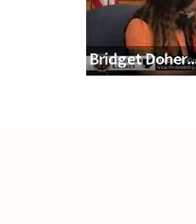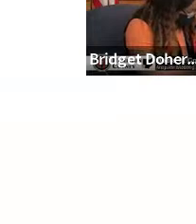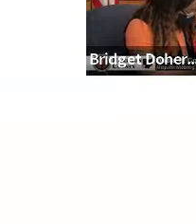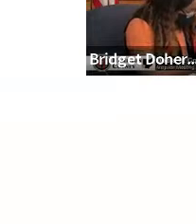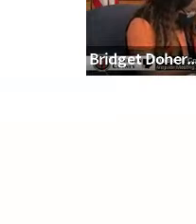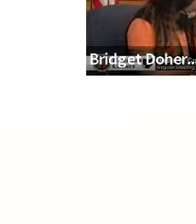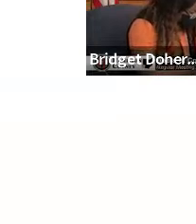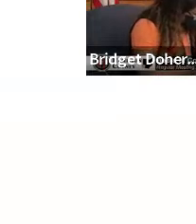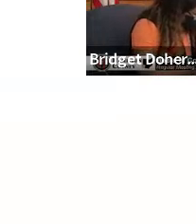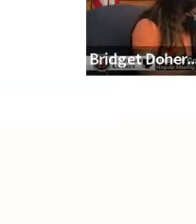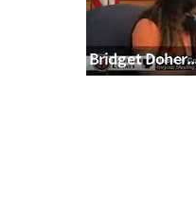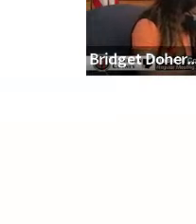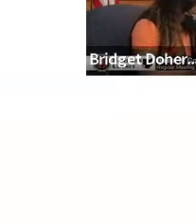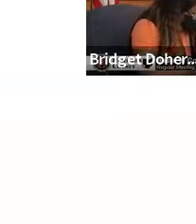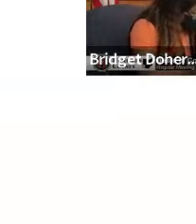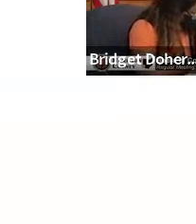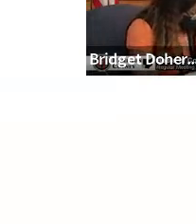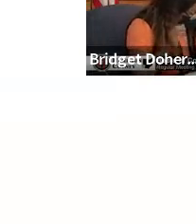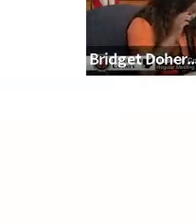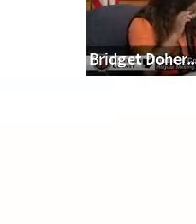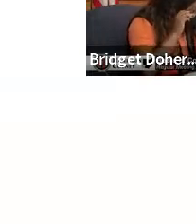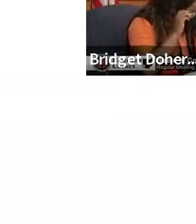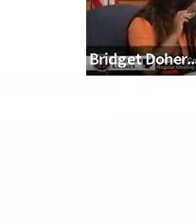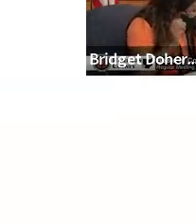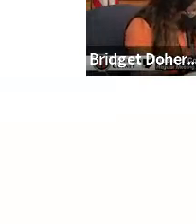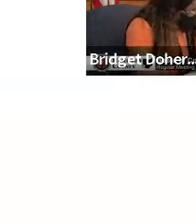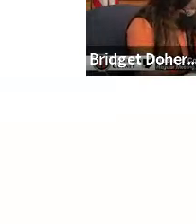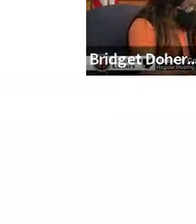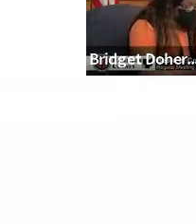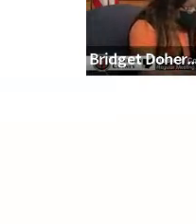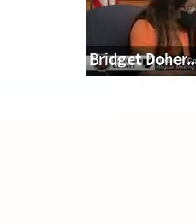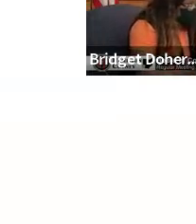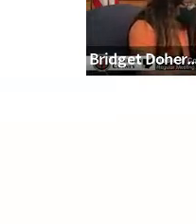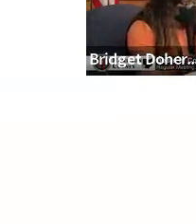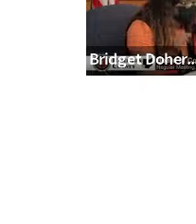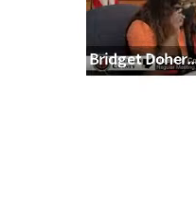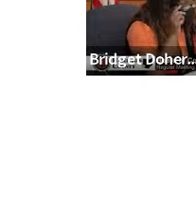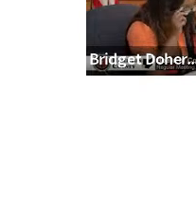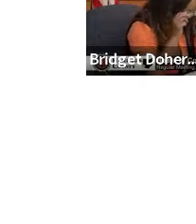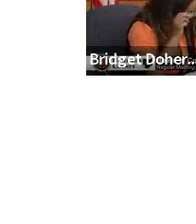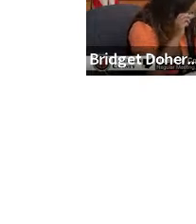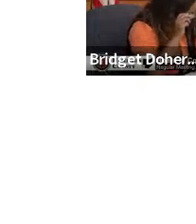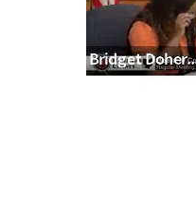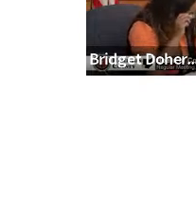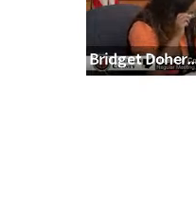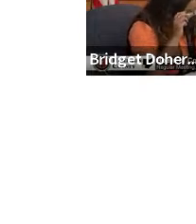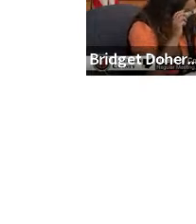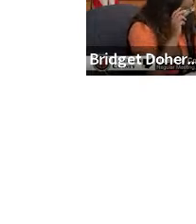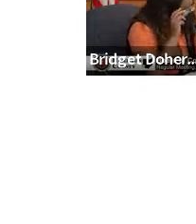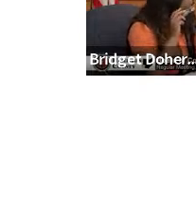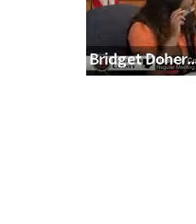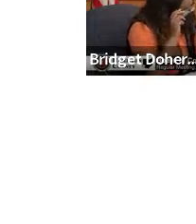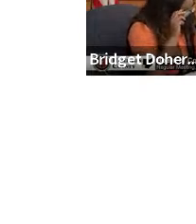couldn't be with us today he's in rehab facility but he is listening to us